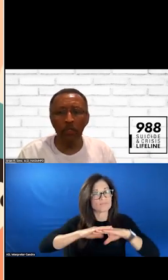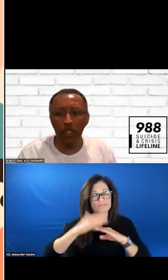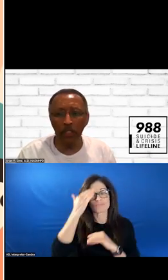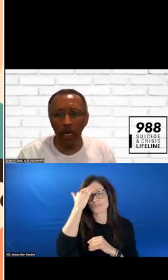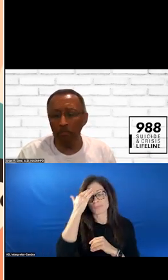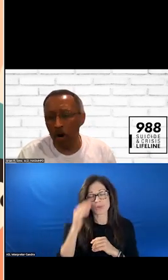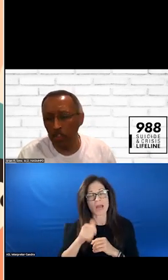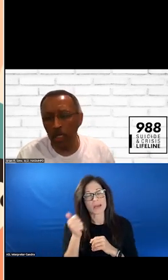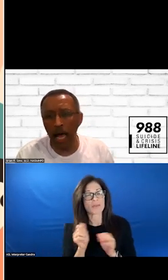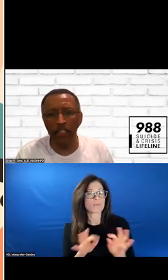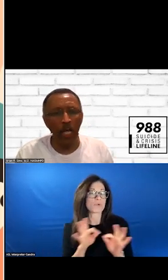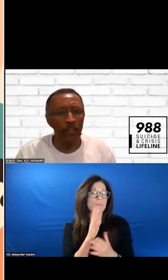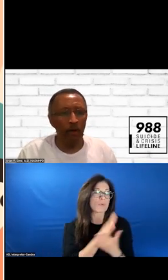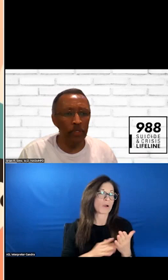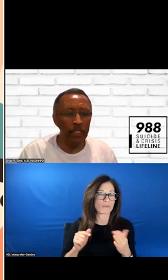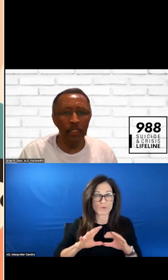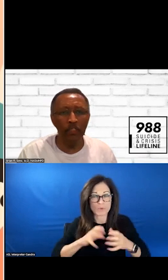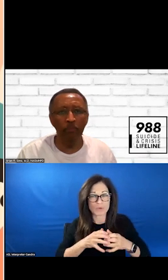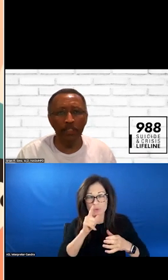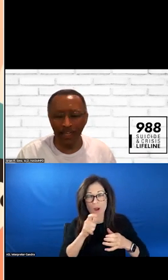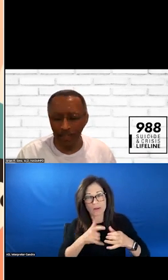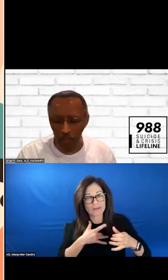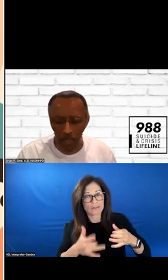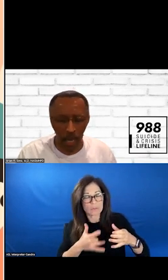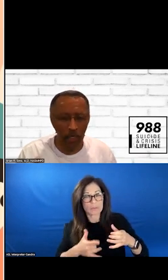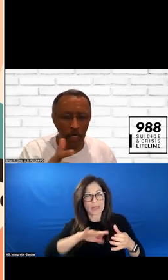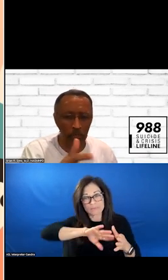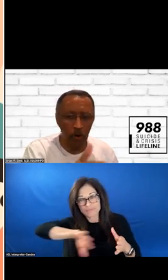COMMUNITY THAT IS ARE MARGINALIZED THAT NEED TO BE LOOKED AT AS